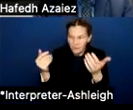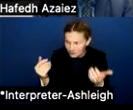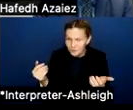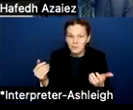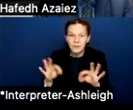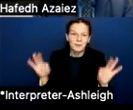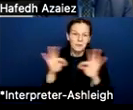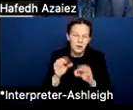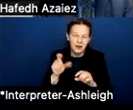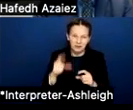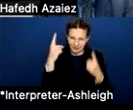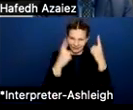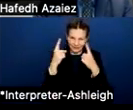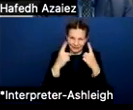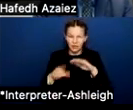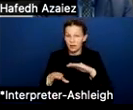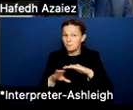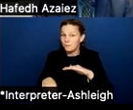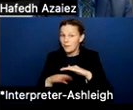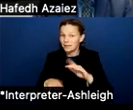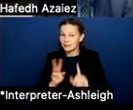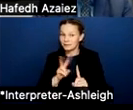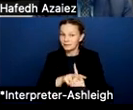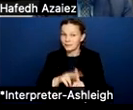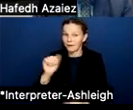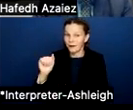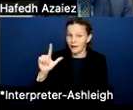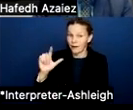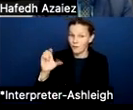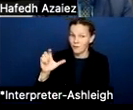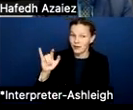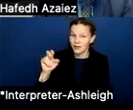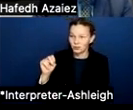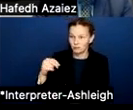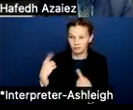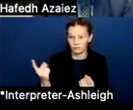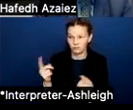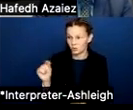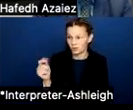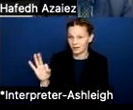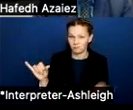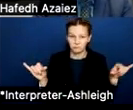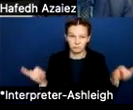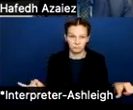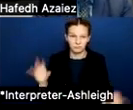The basic allocation did not go up since 2019. It's still 6,160.